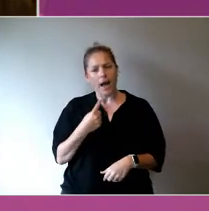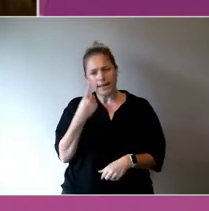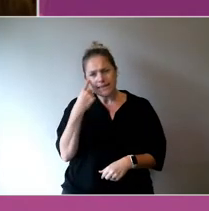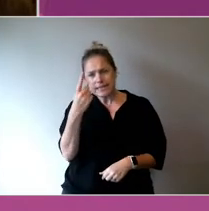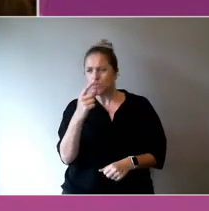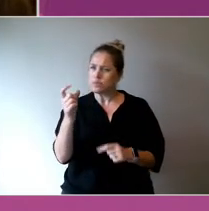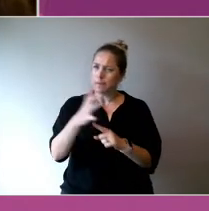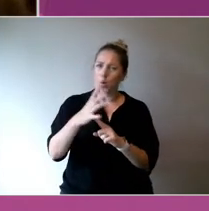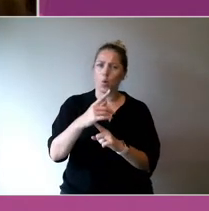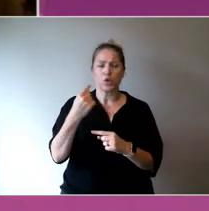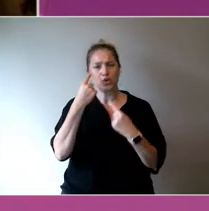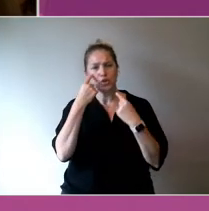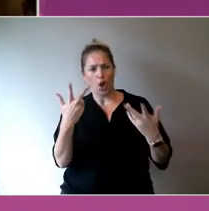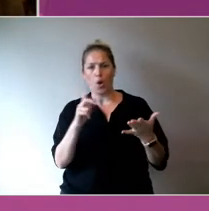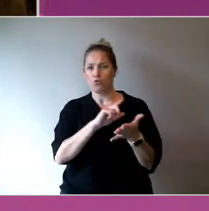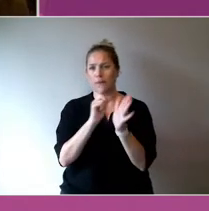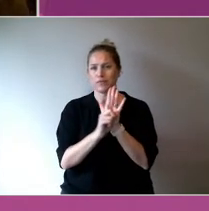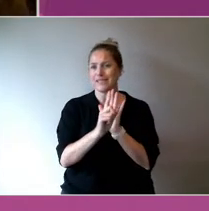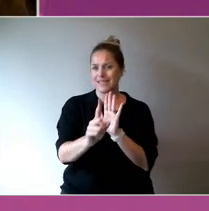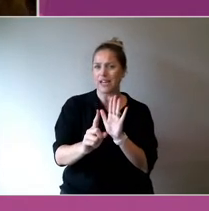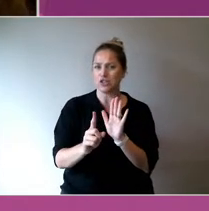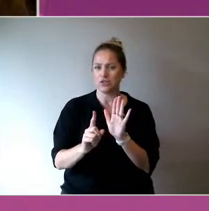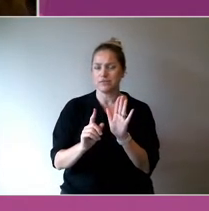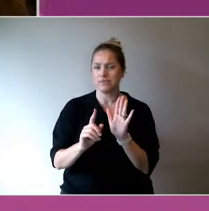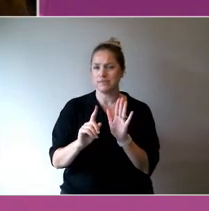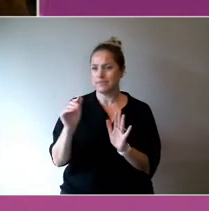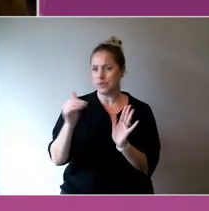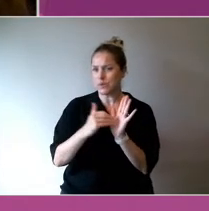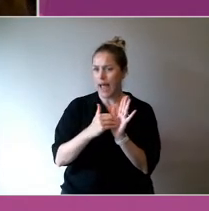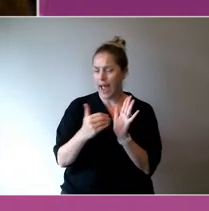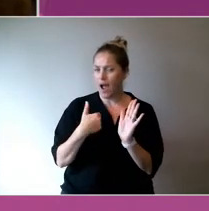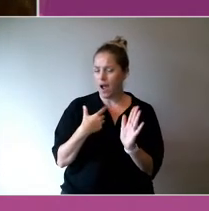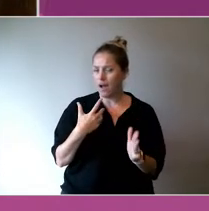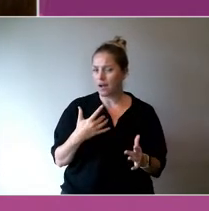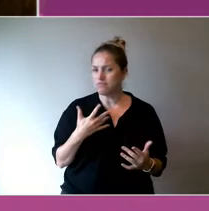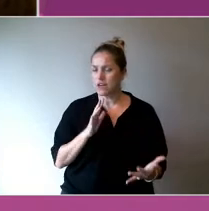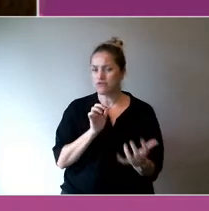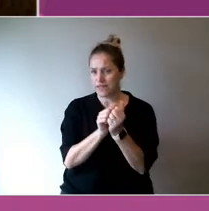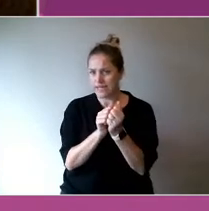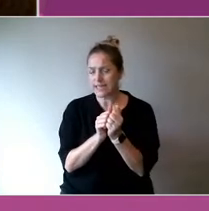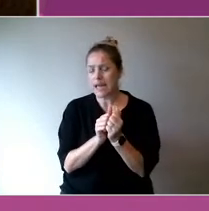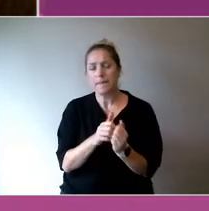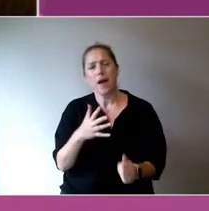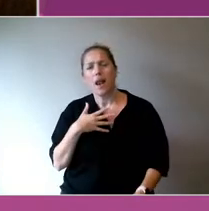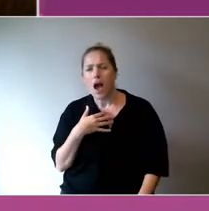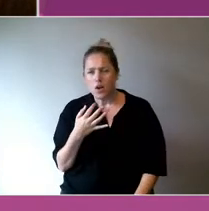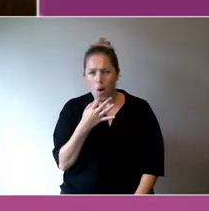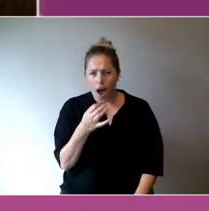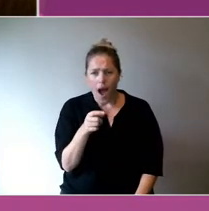I like to ask the panel how many of you work for organisations that are disability led